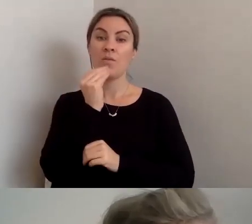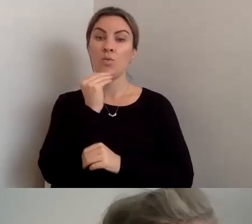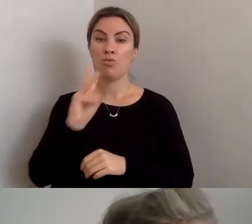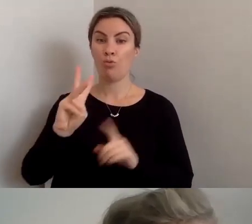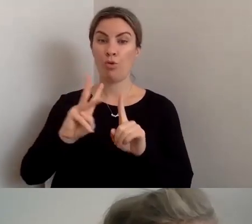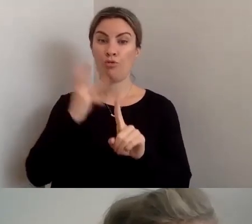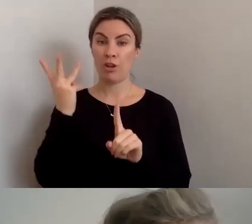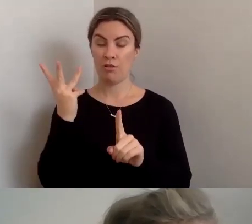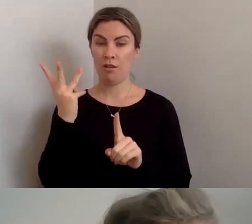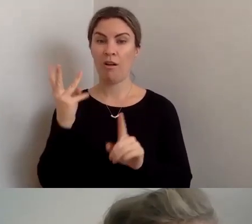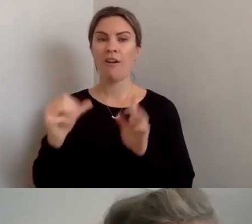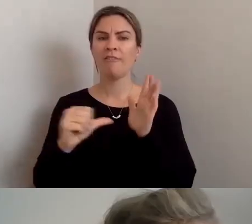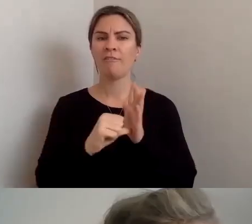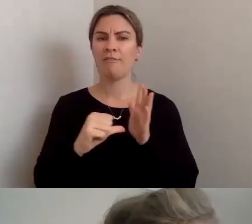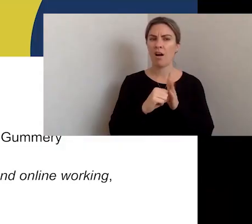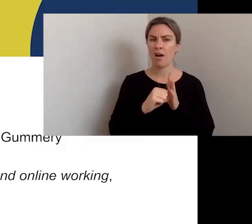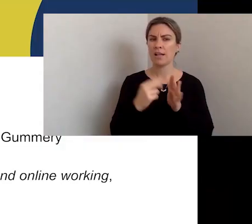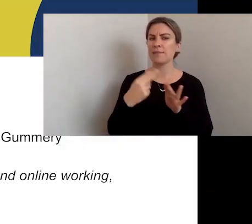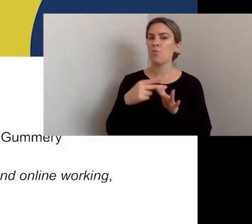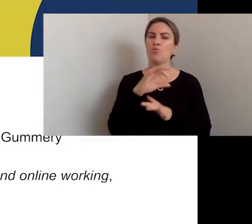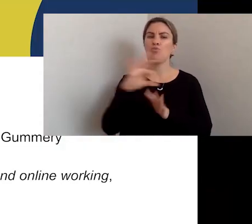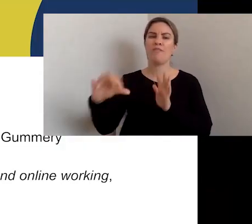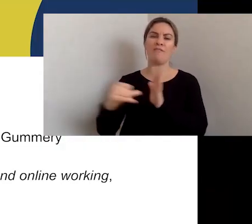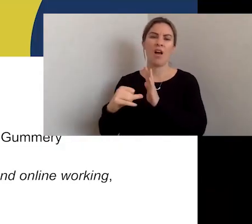Non-Finance Leaders, with Michael Gummery. On Friday, we'll have